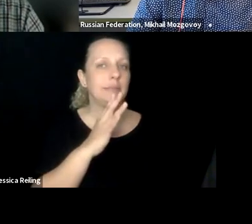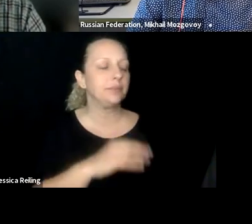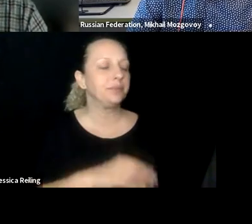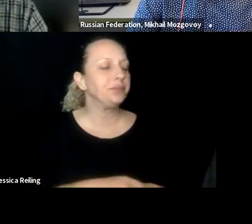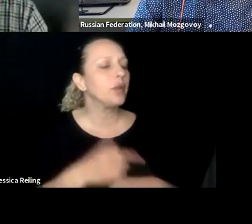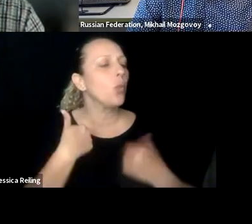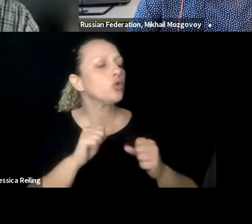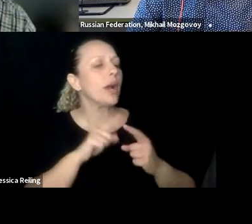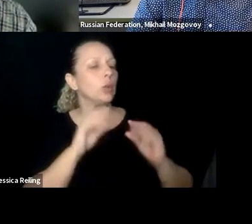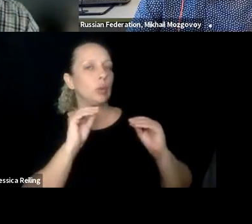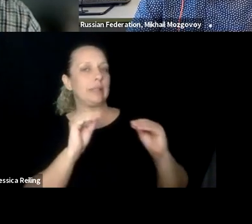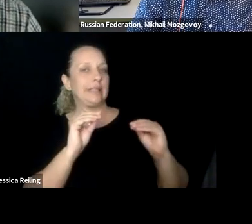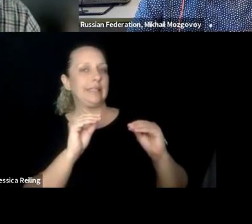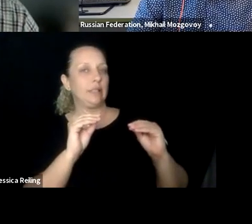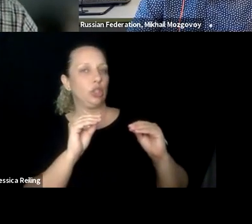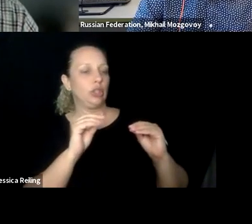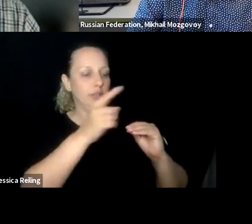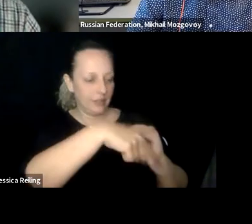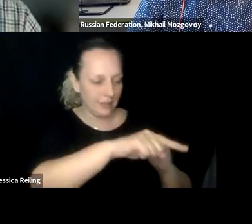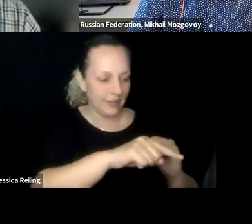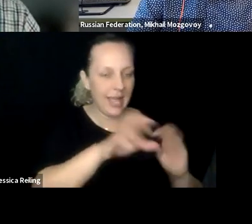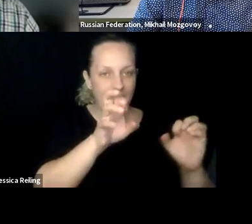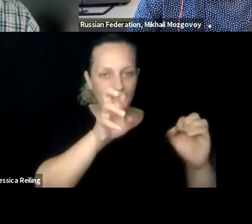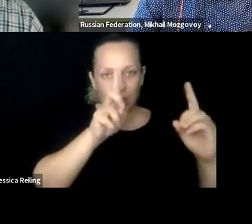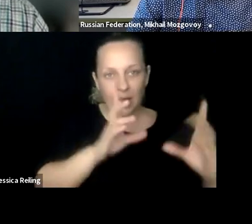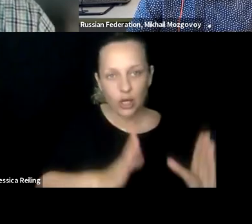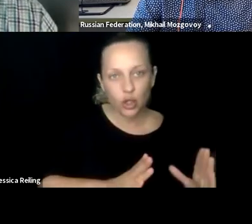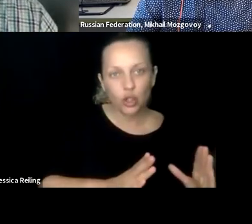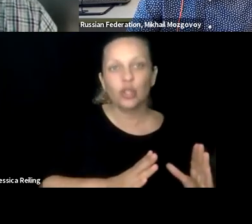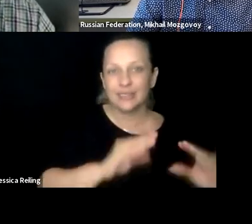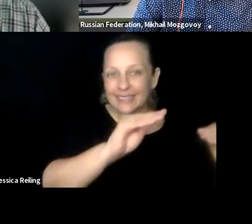We are